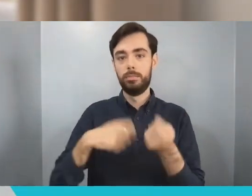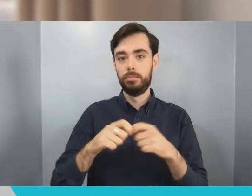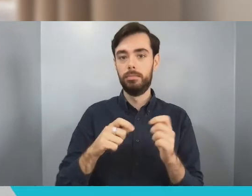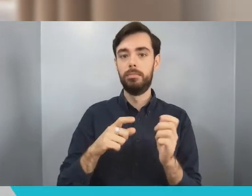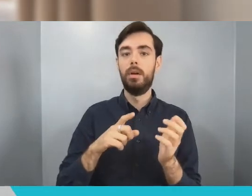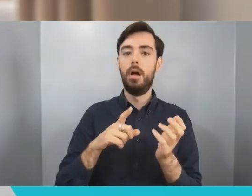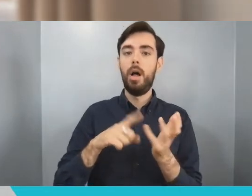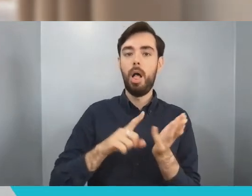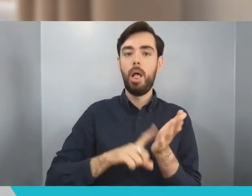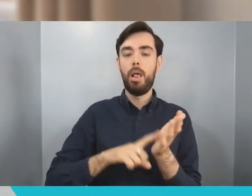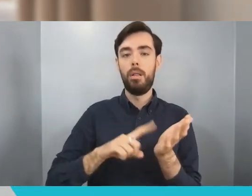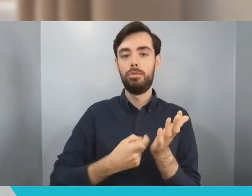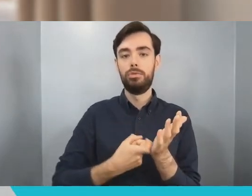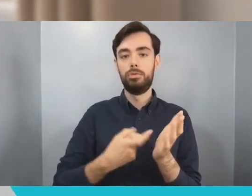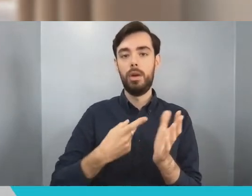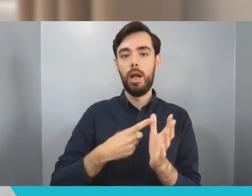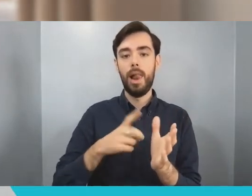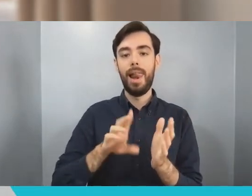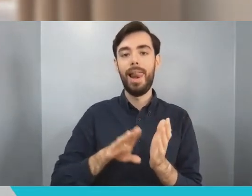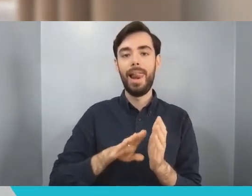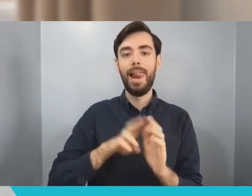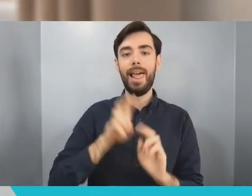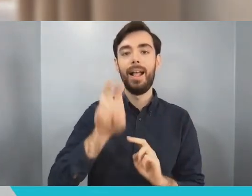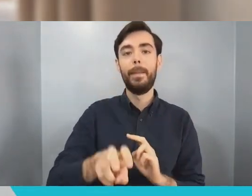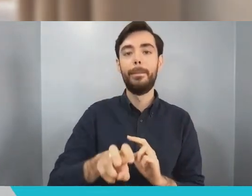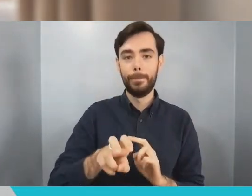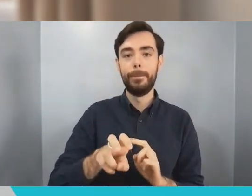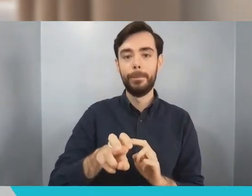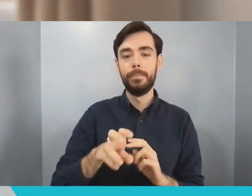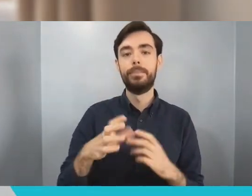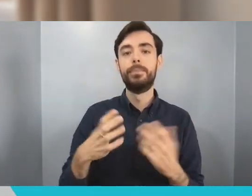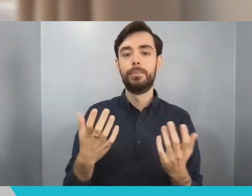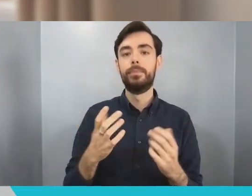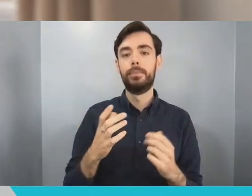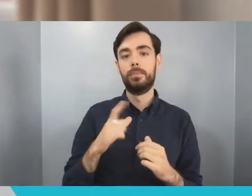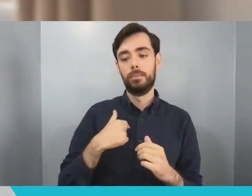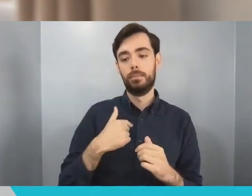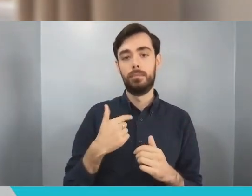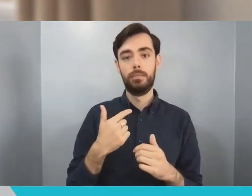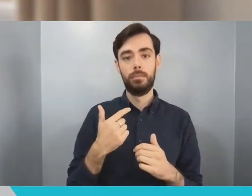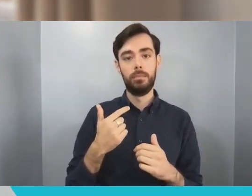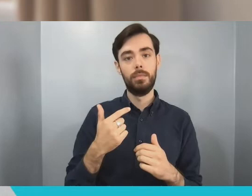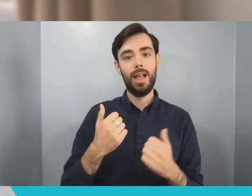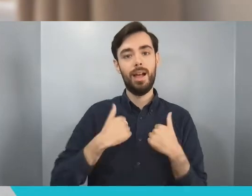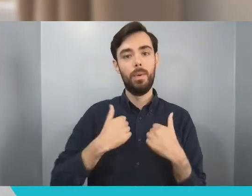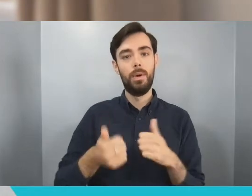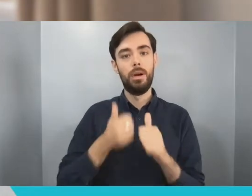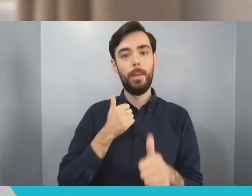best hand tracking technology company who are based in Silicon Valley that allow you